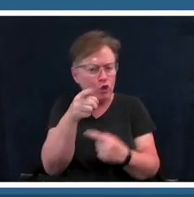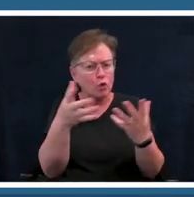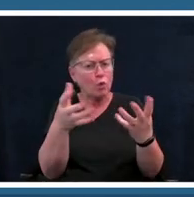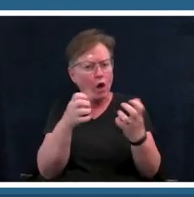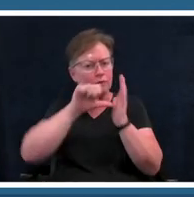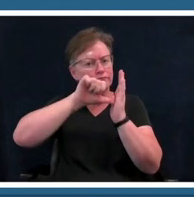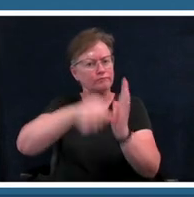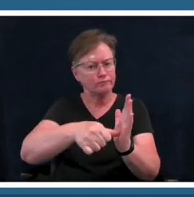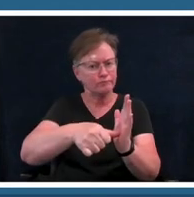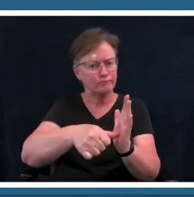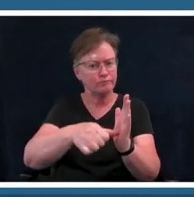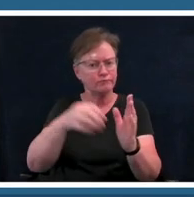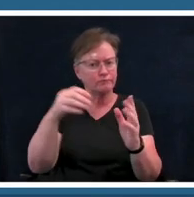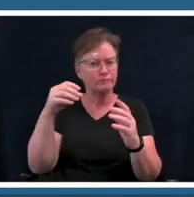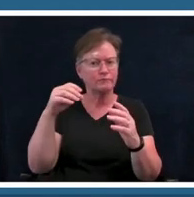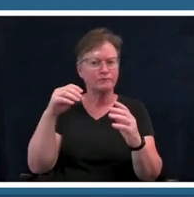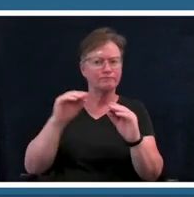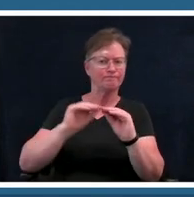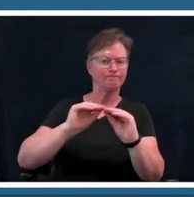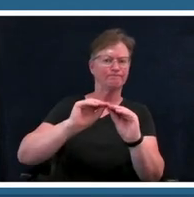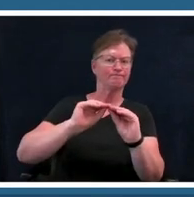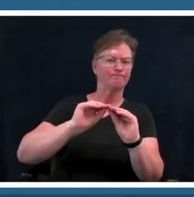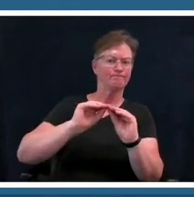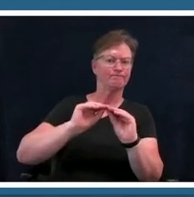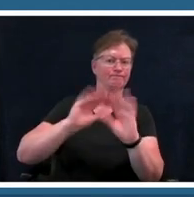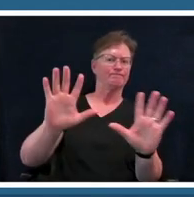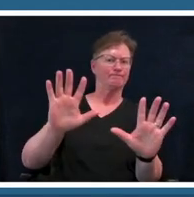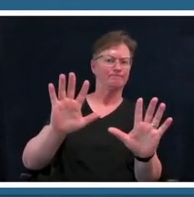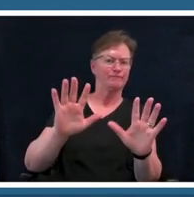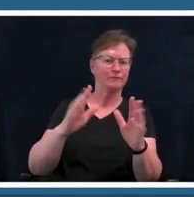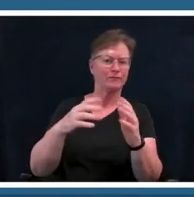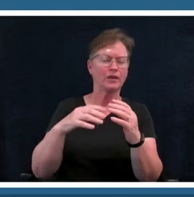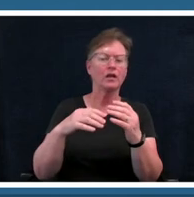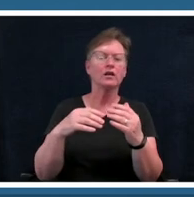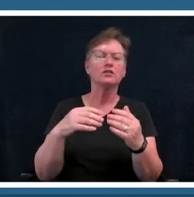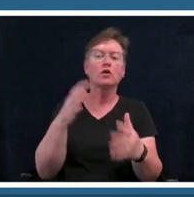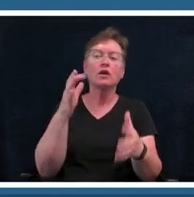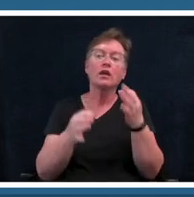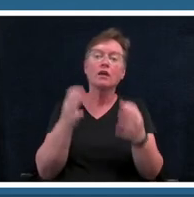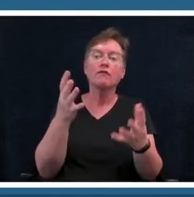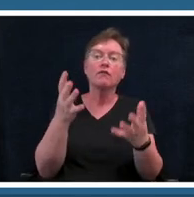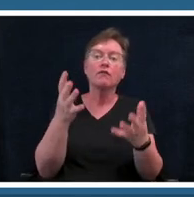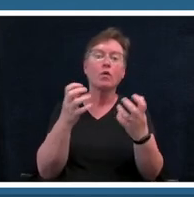um so if you wanted to provide stronger